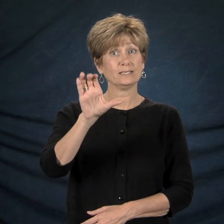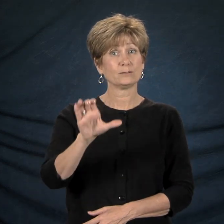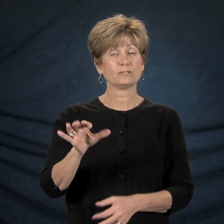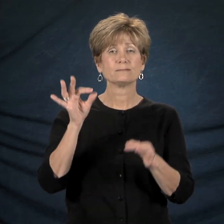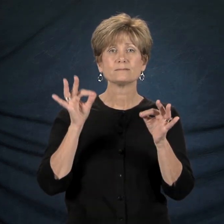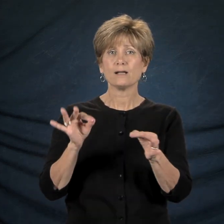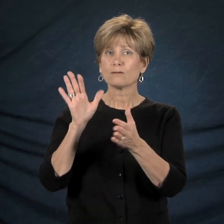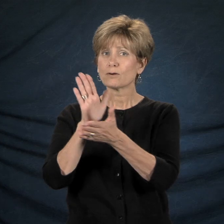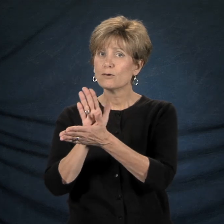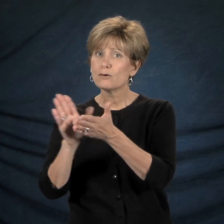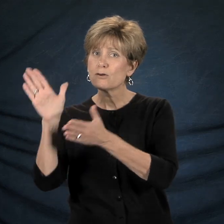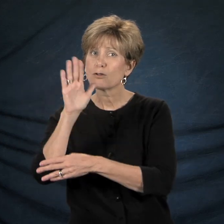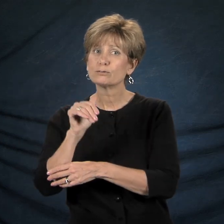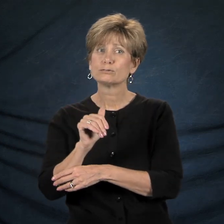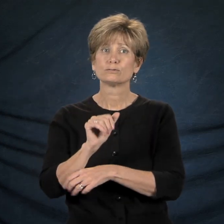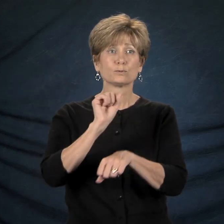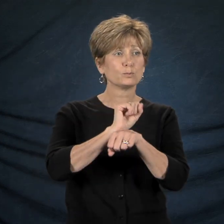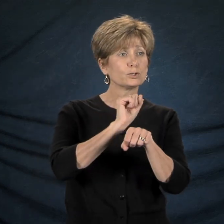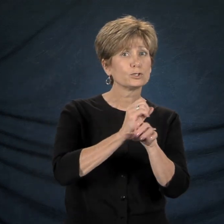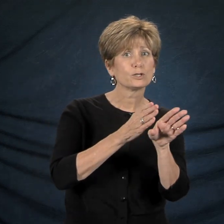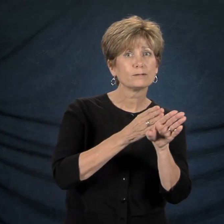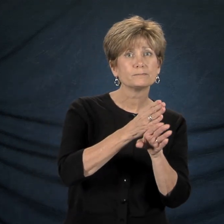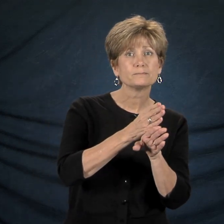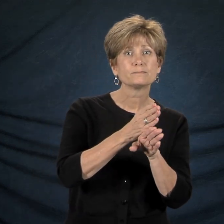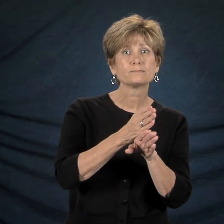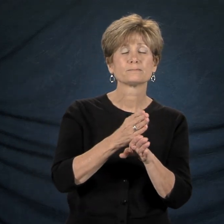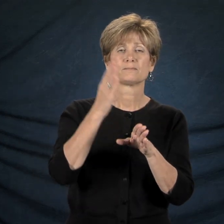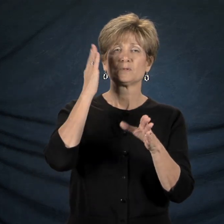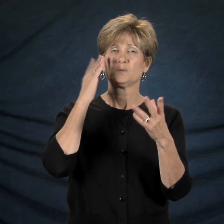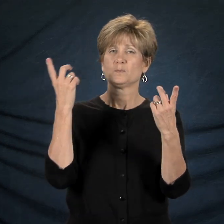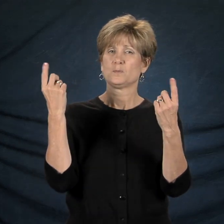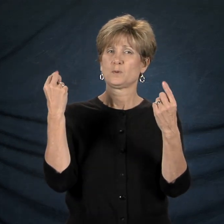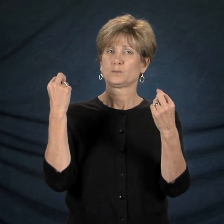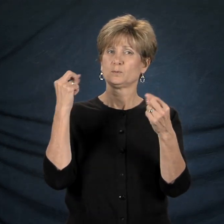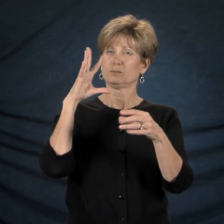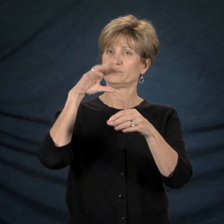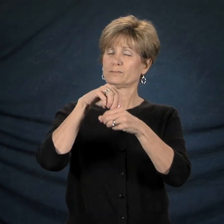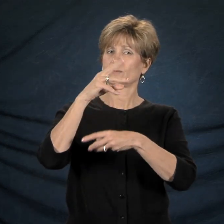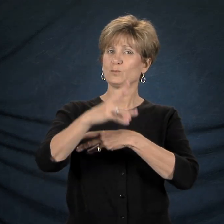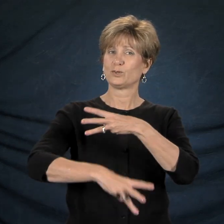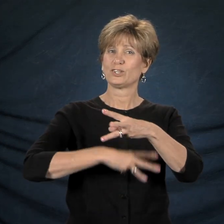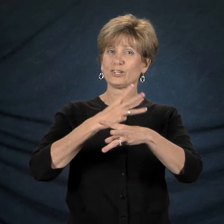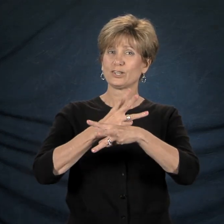and to be self-determined, engaged citizens of the 21st century.